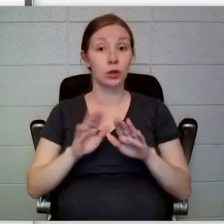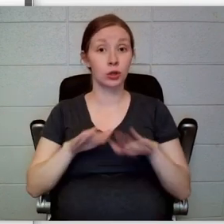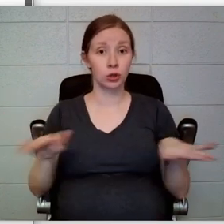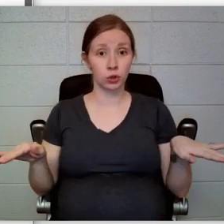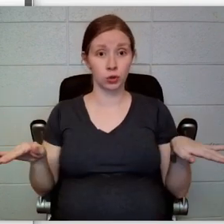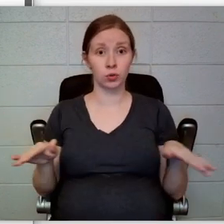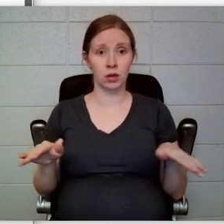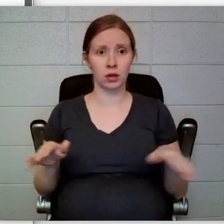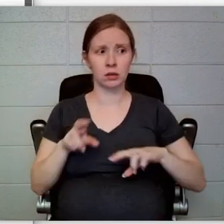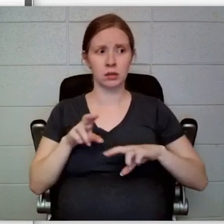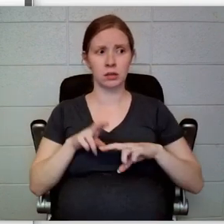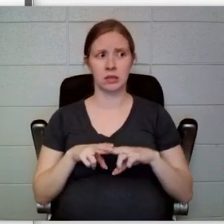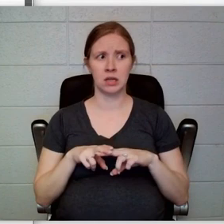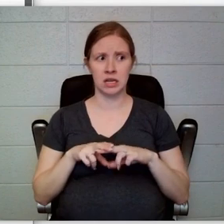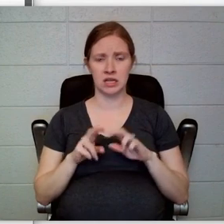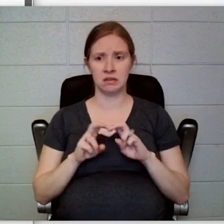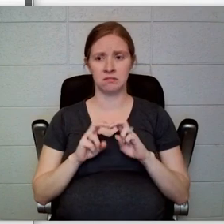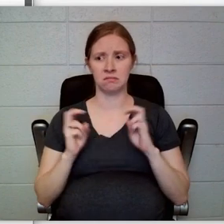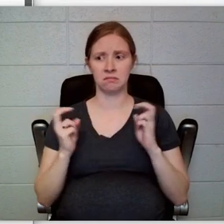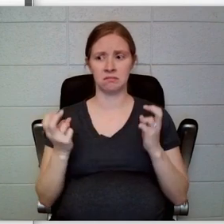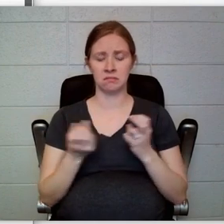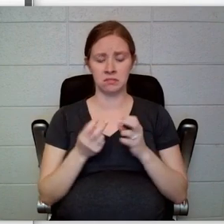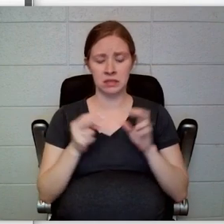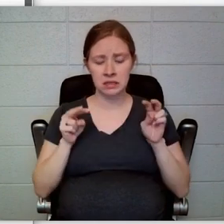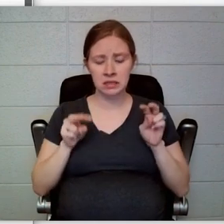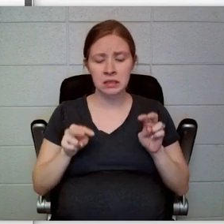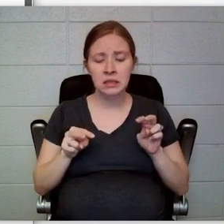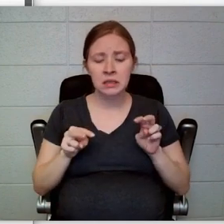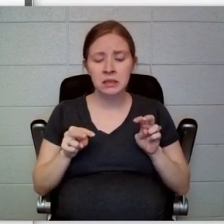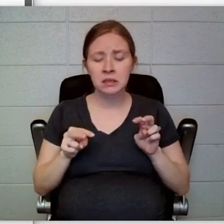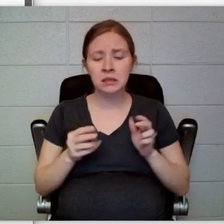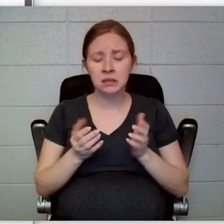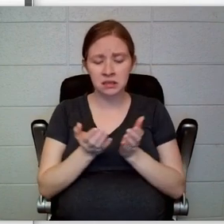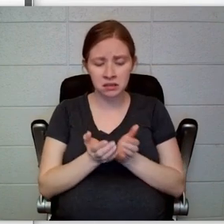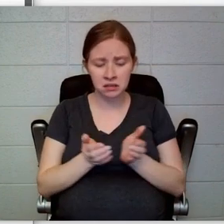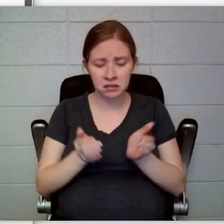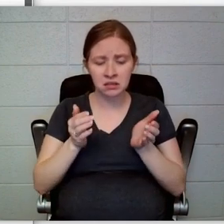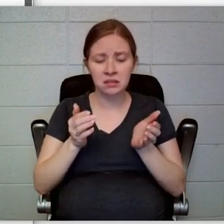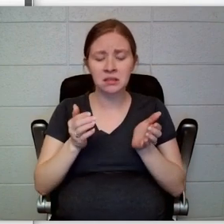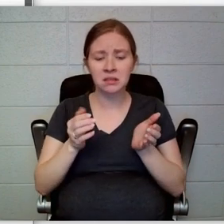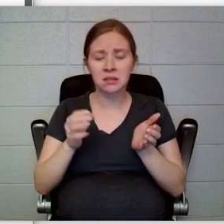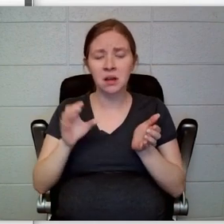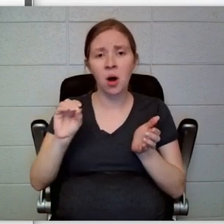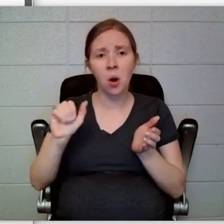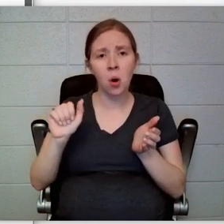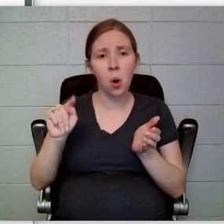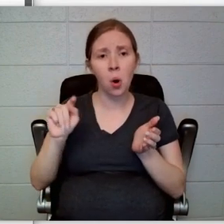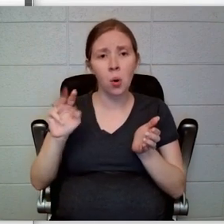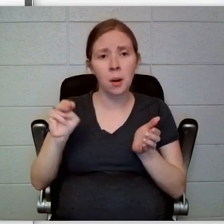into their oatmeal. If you knew Count Olaf, and he suddenly served you a meal,